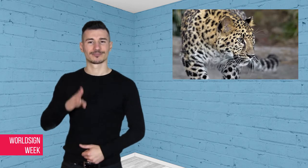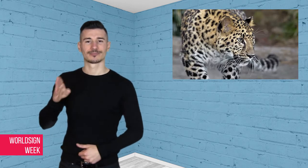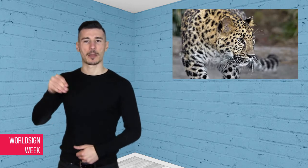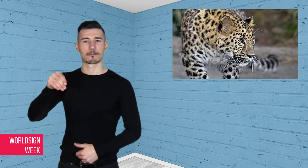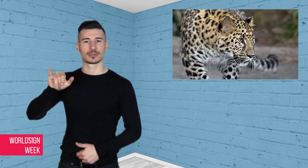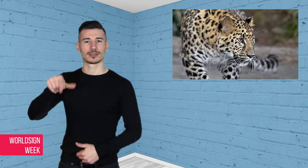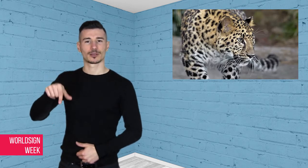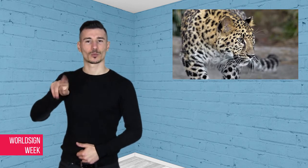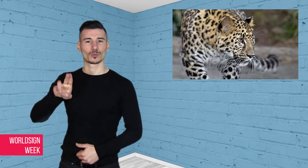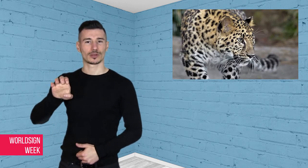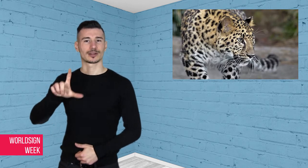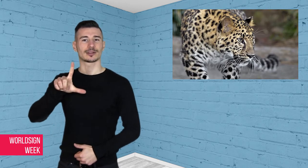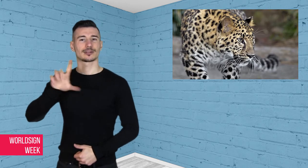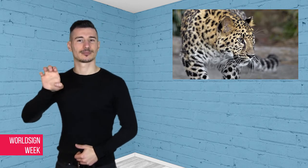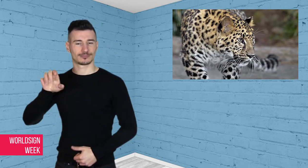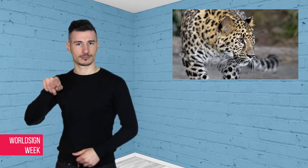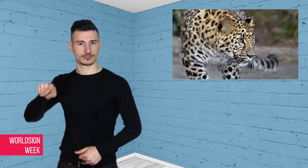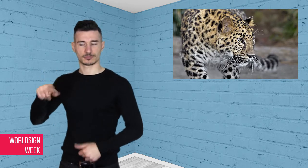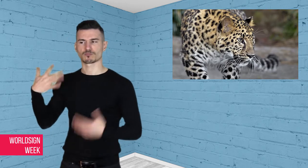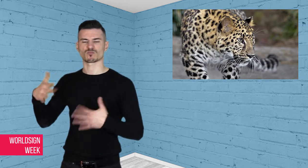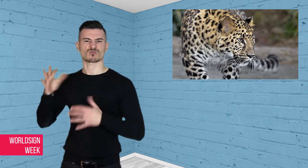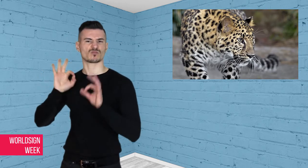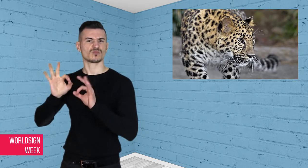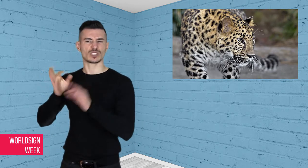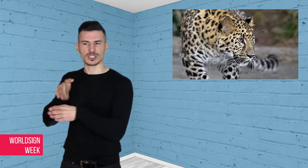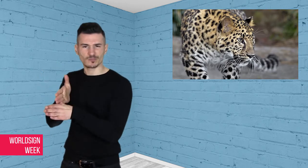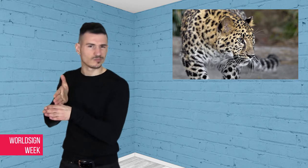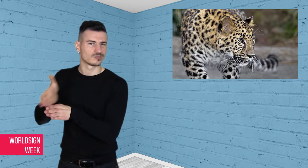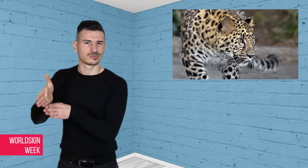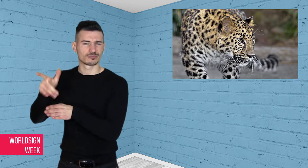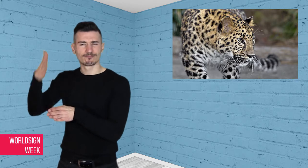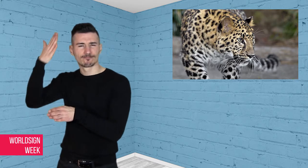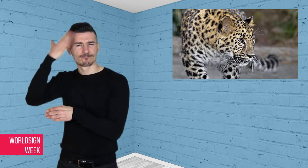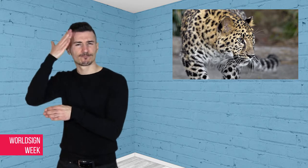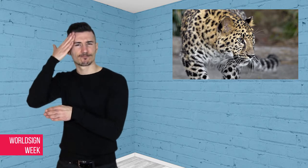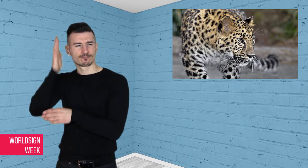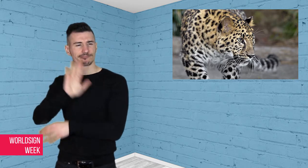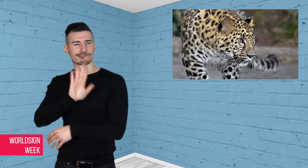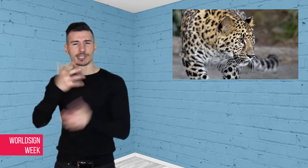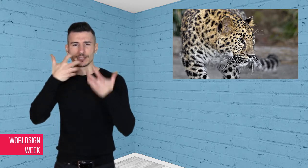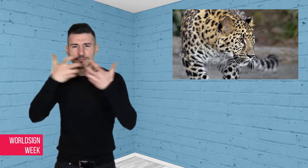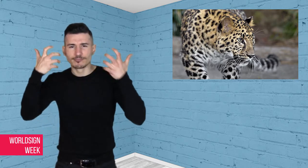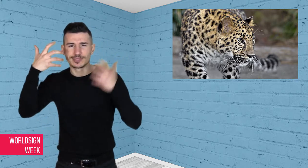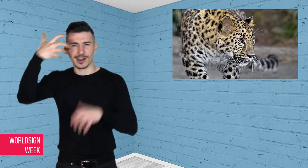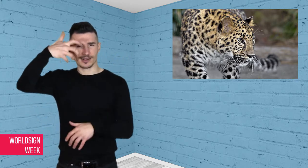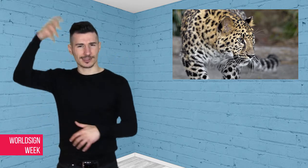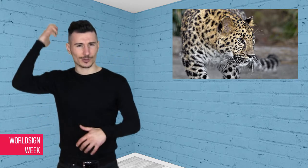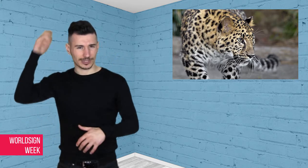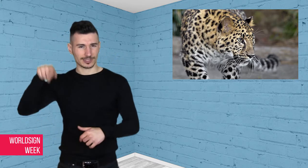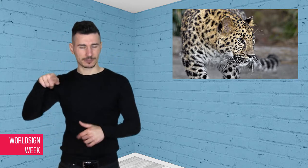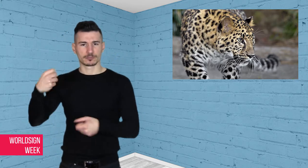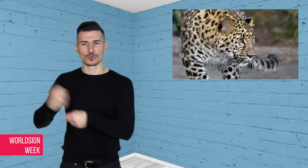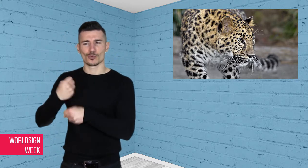the park would also become one of the largest big cat reserves in the world